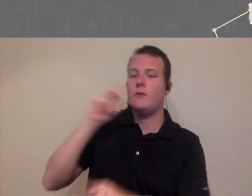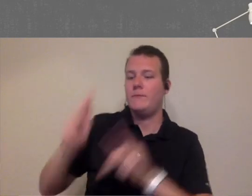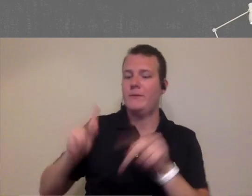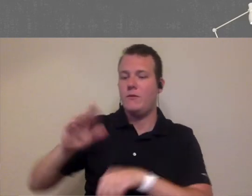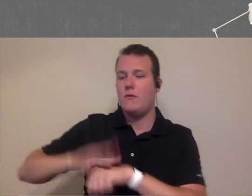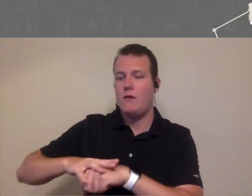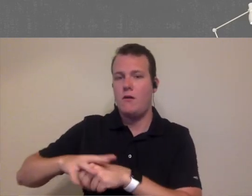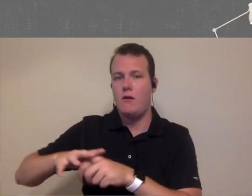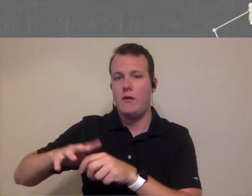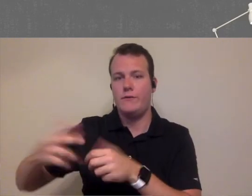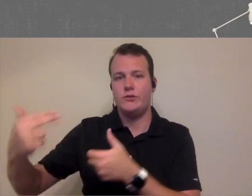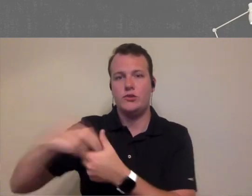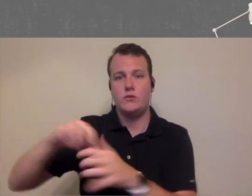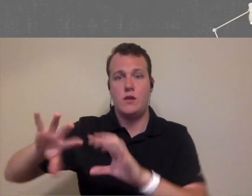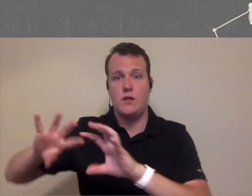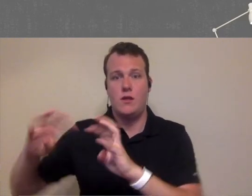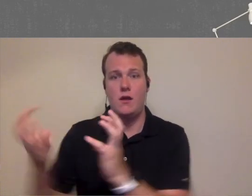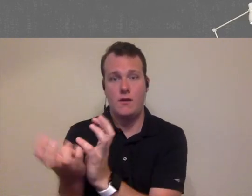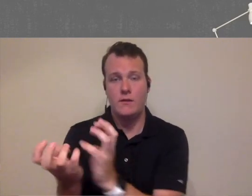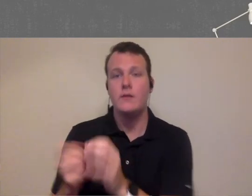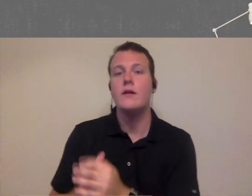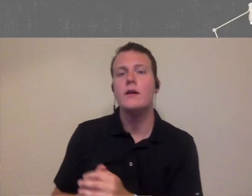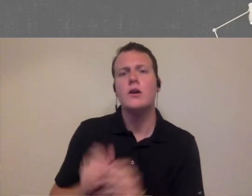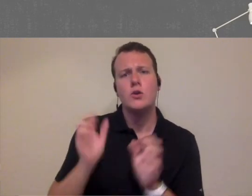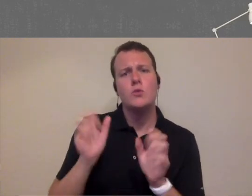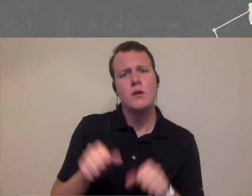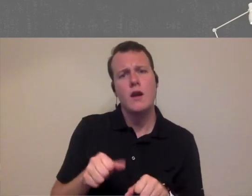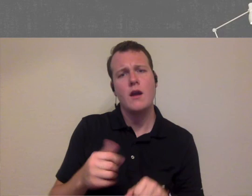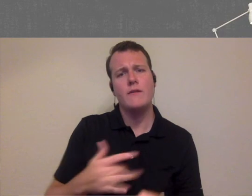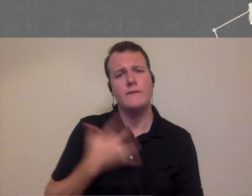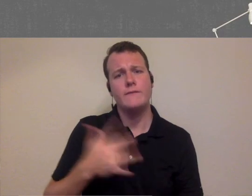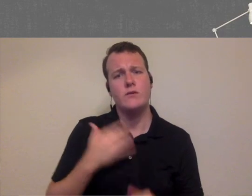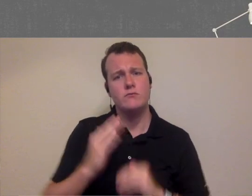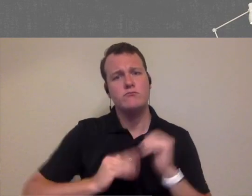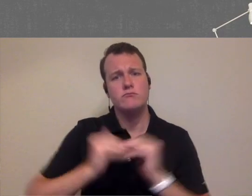who are on the line is that you can always feel free to reach out to